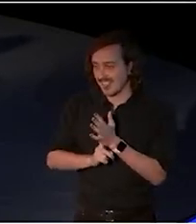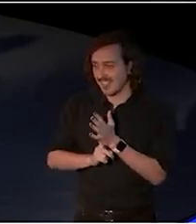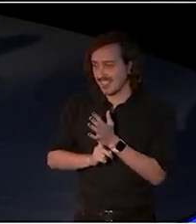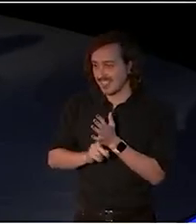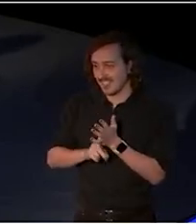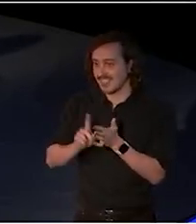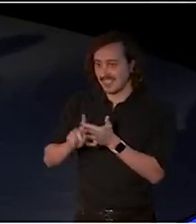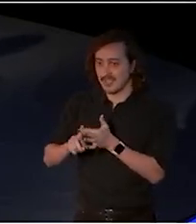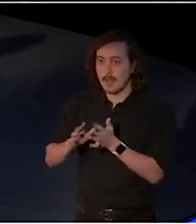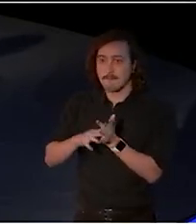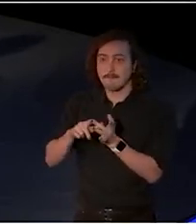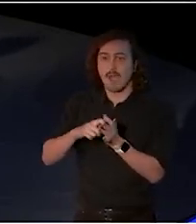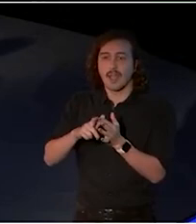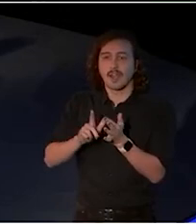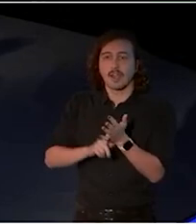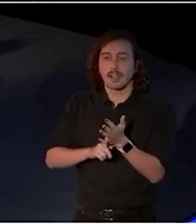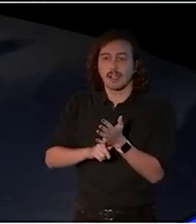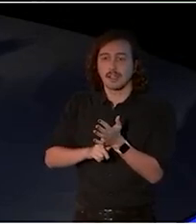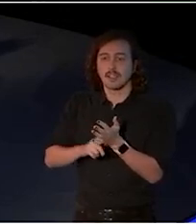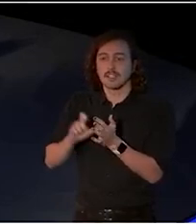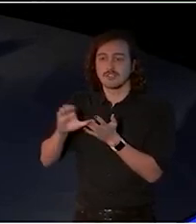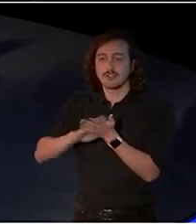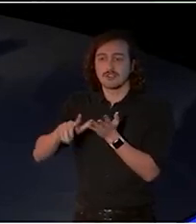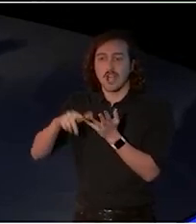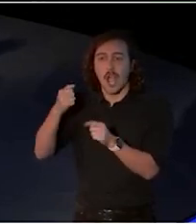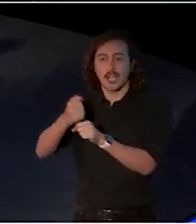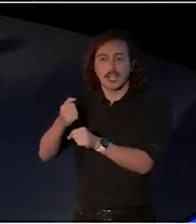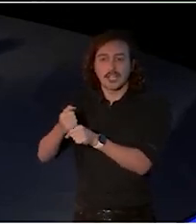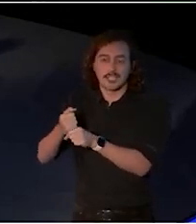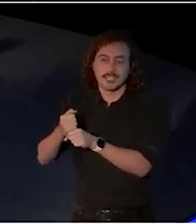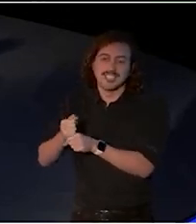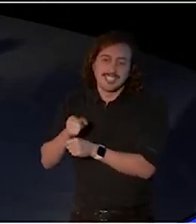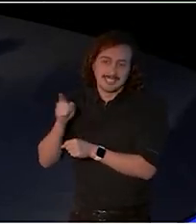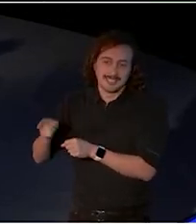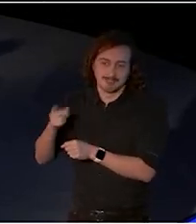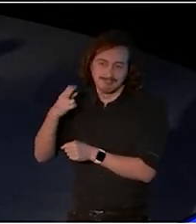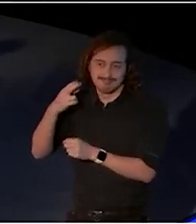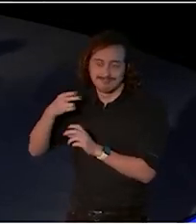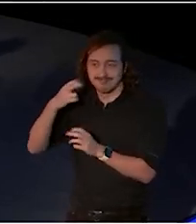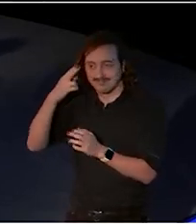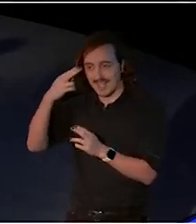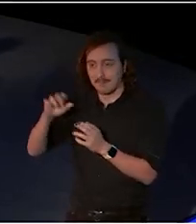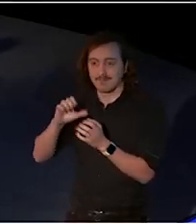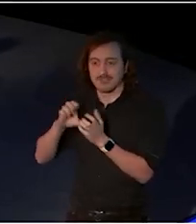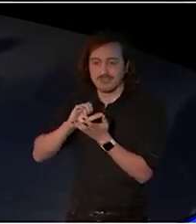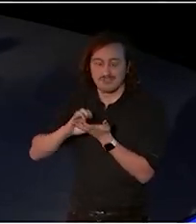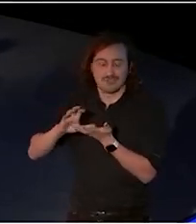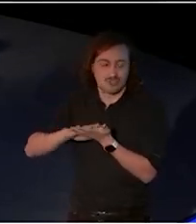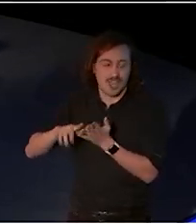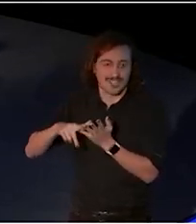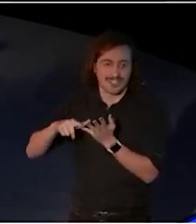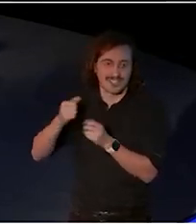Michael Chugg better known as Chuggy, Petrina Convey, Fred Leone, Nathan McLay,